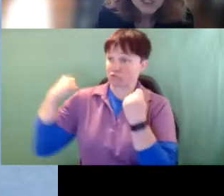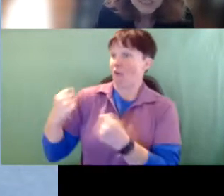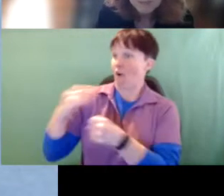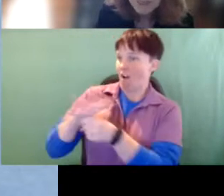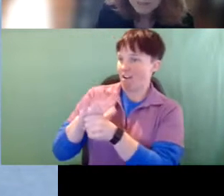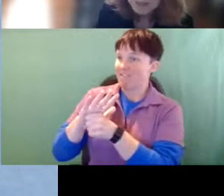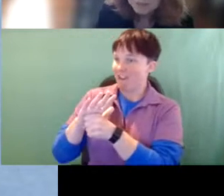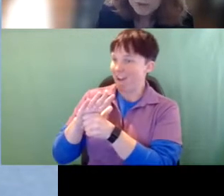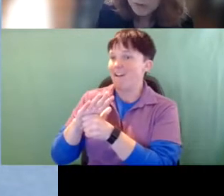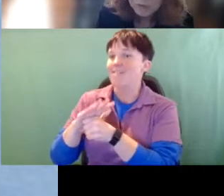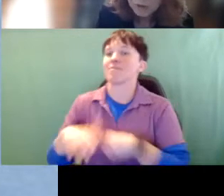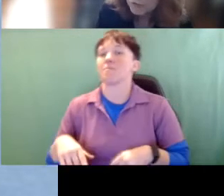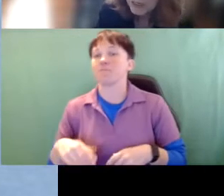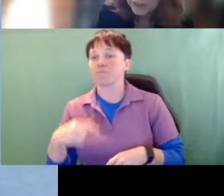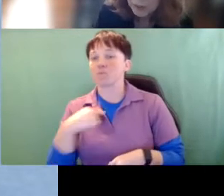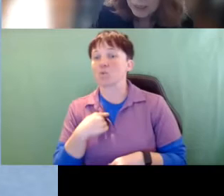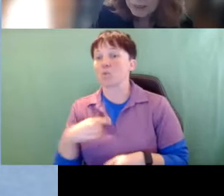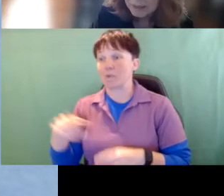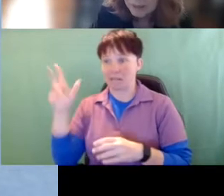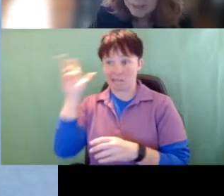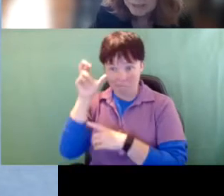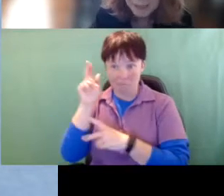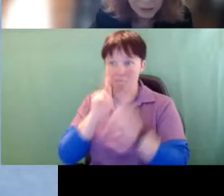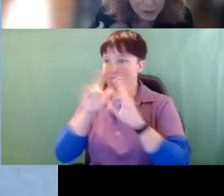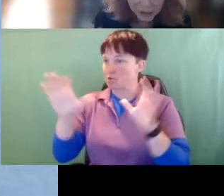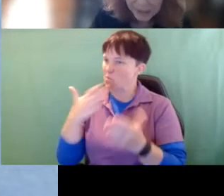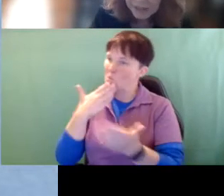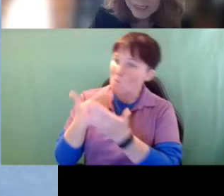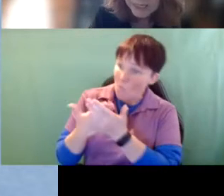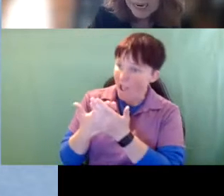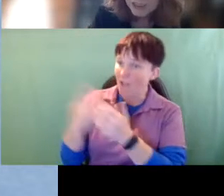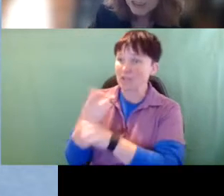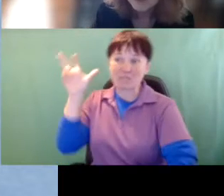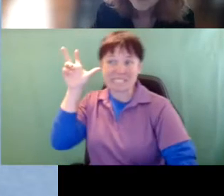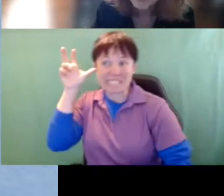so visually impaired people do very well and they use their hearing. And actually, we have